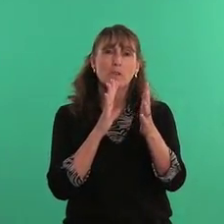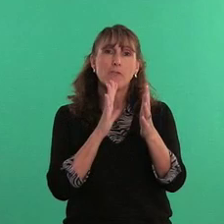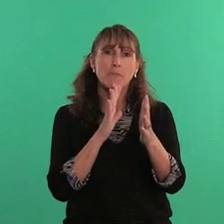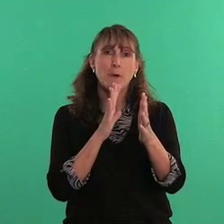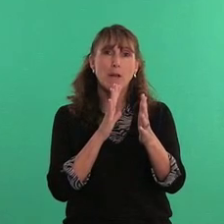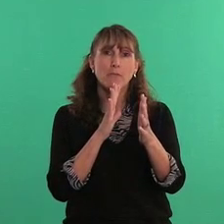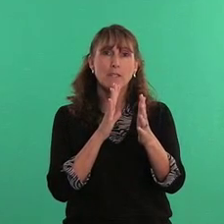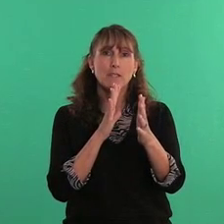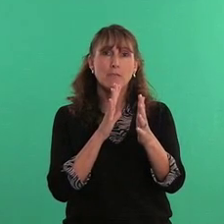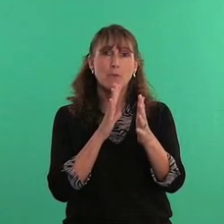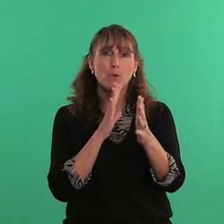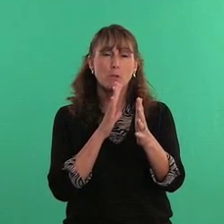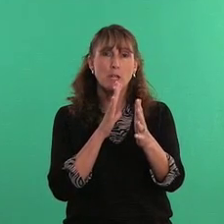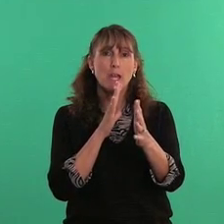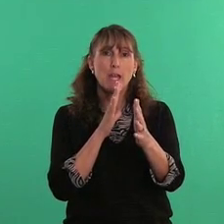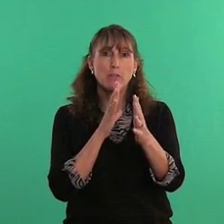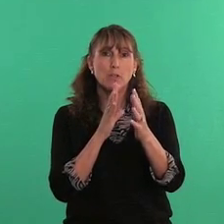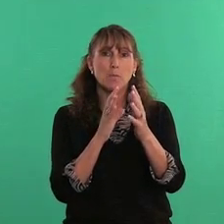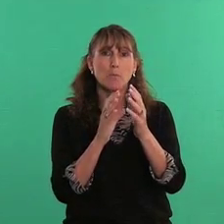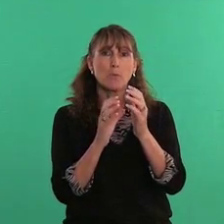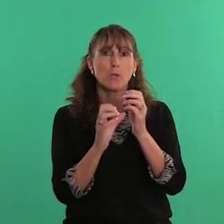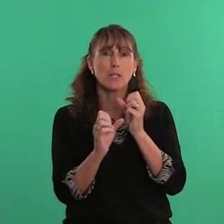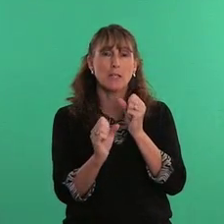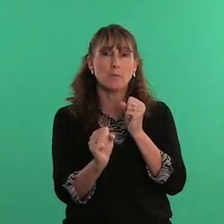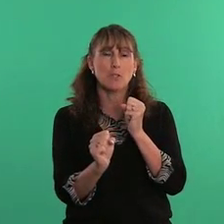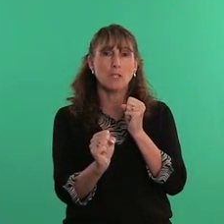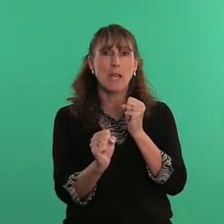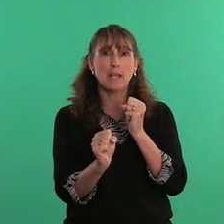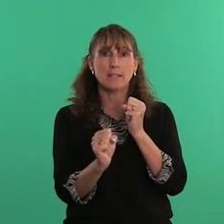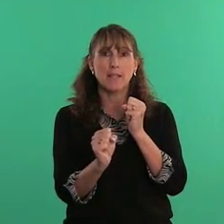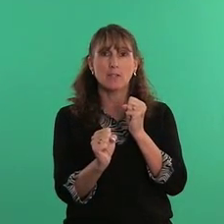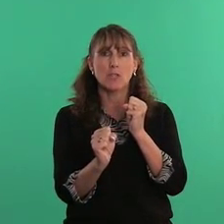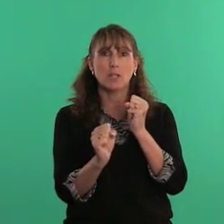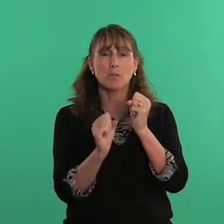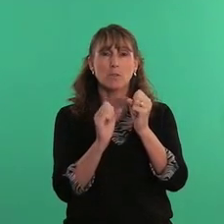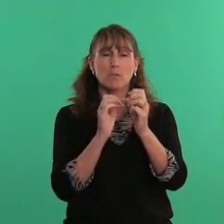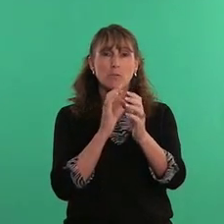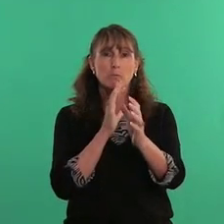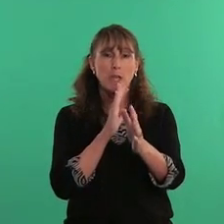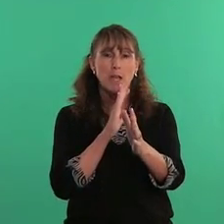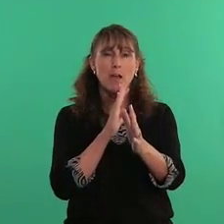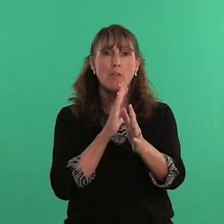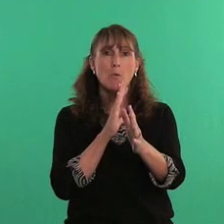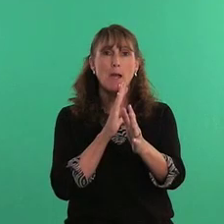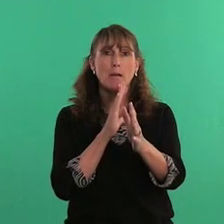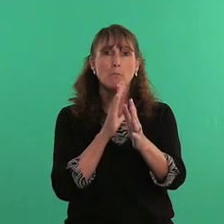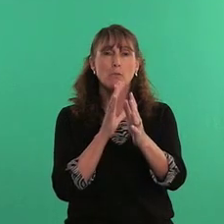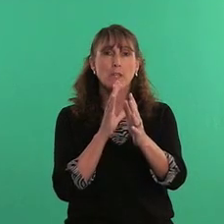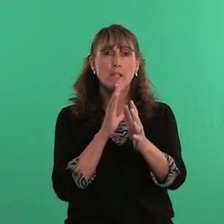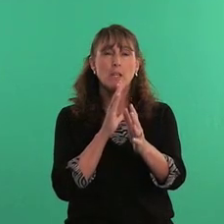palm facing forward and you're gonna bring them to the S handshape, all the while moving